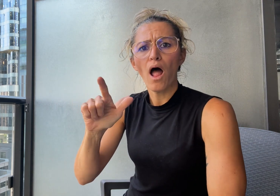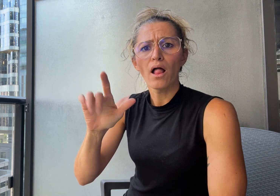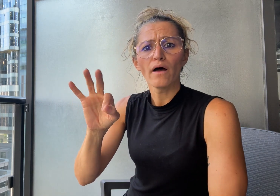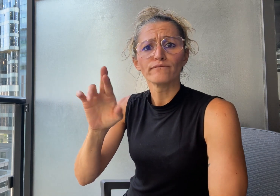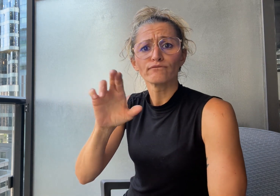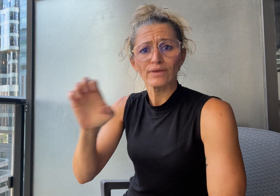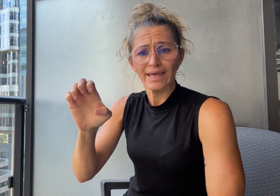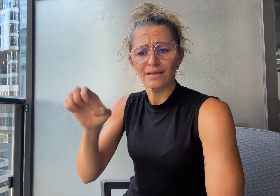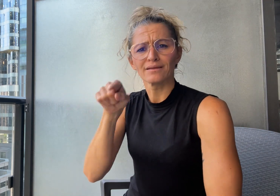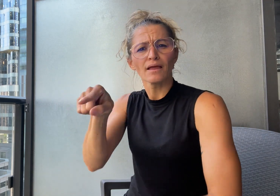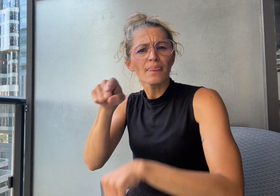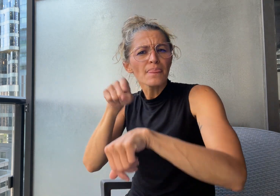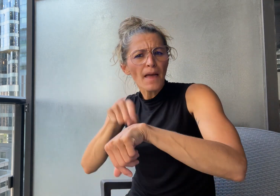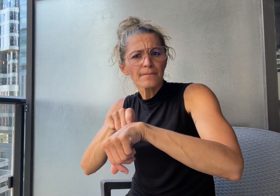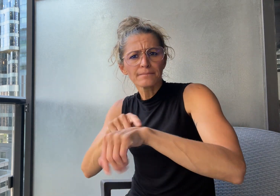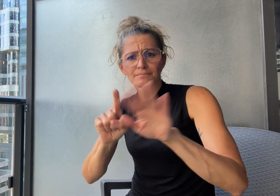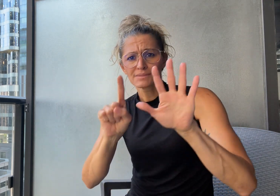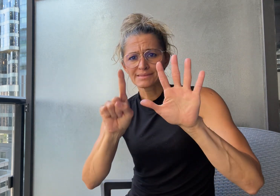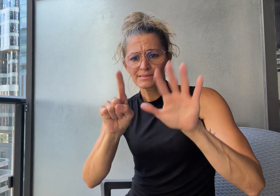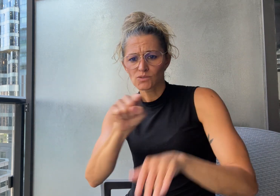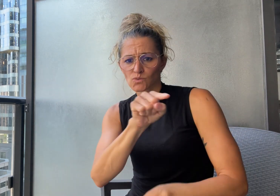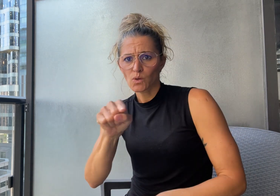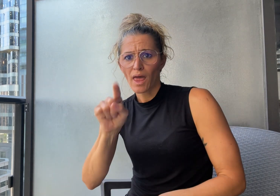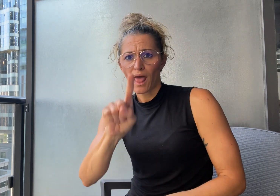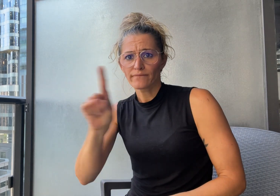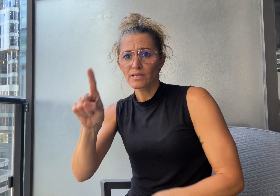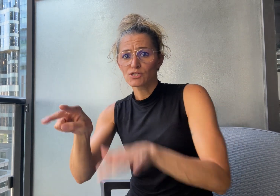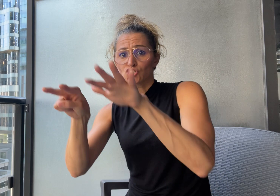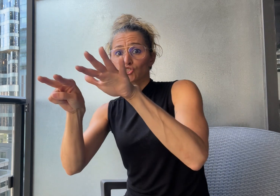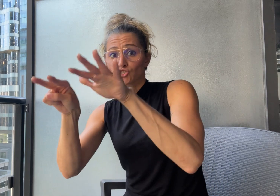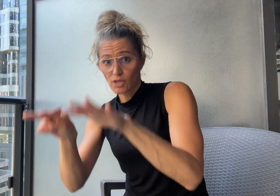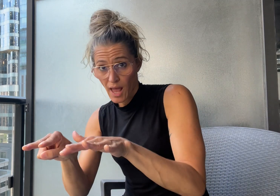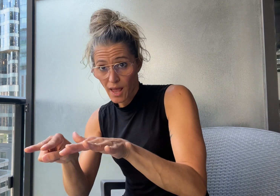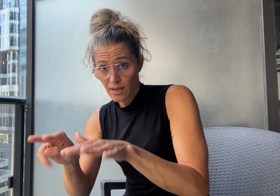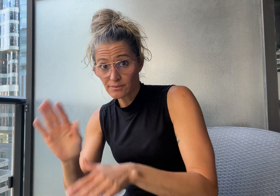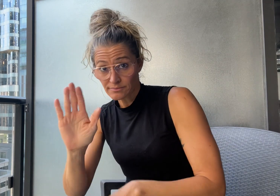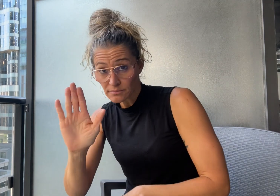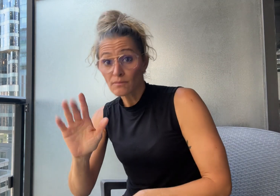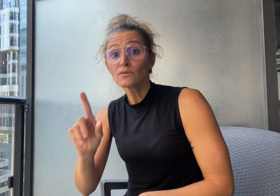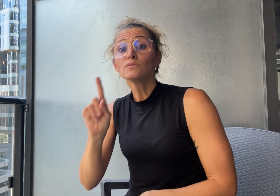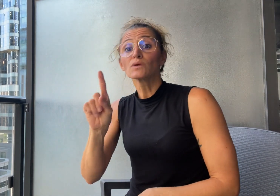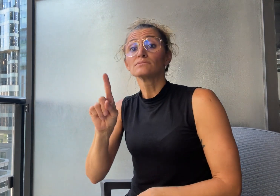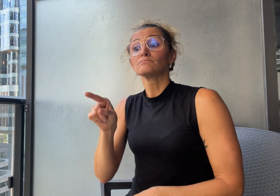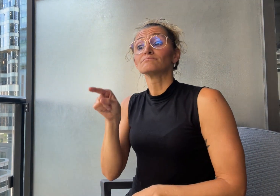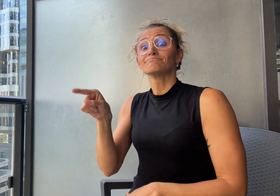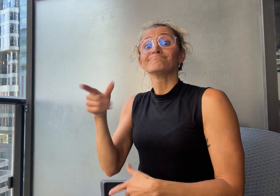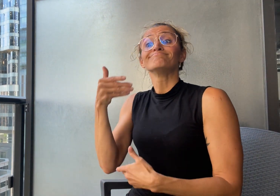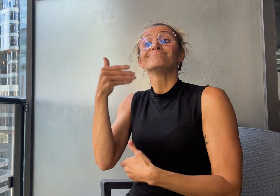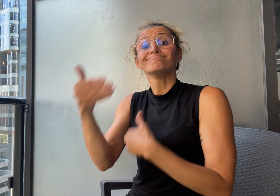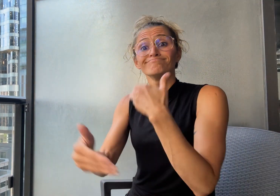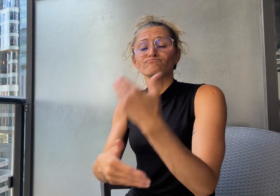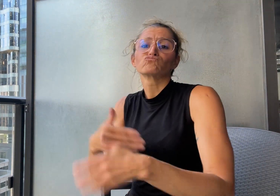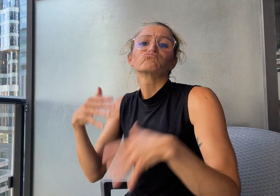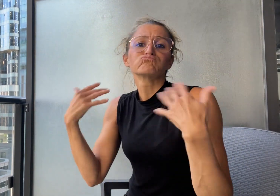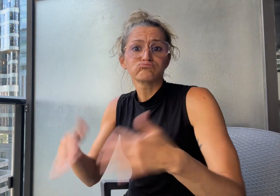after which she claims she faced the worst hospital